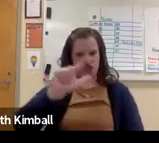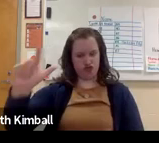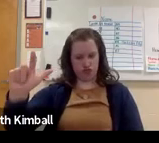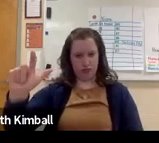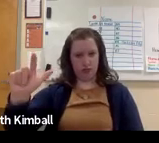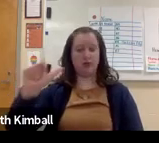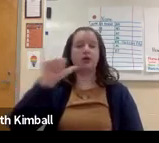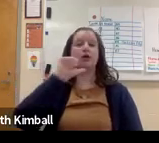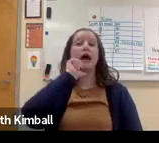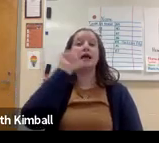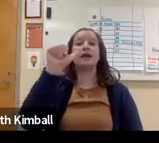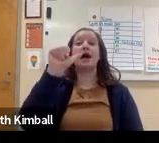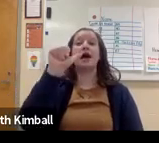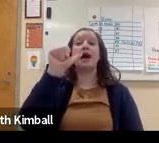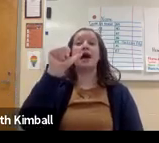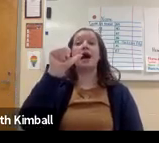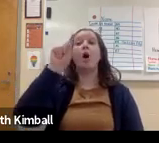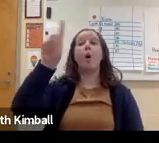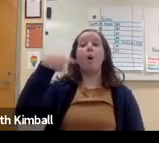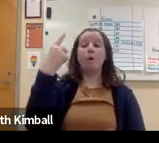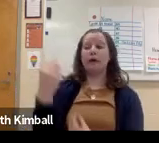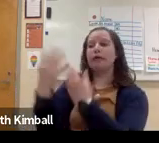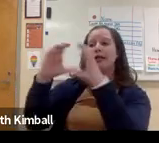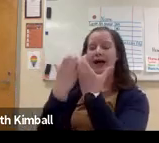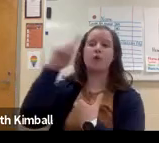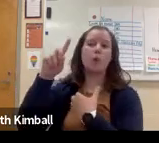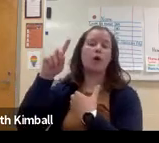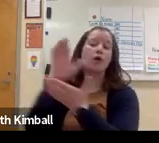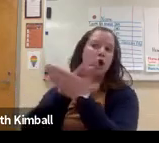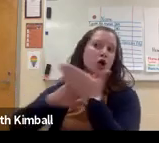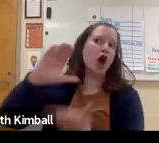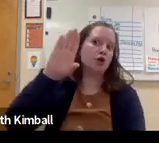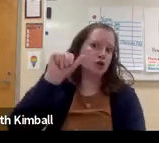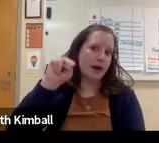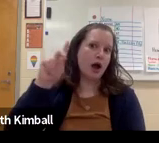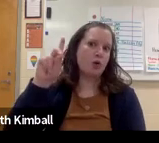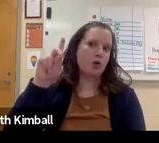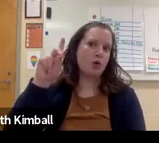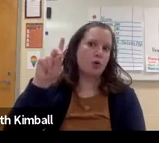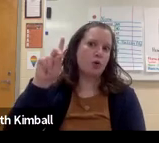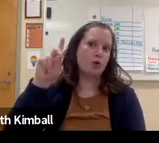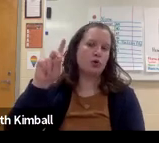at the situation as a whole, to look at all of your students.